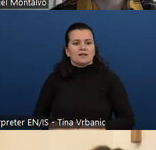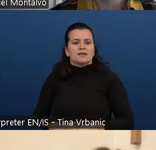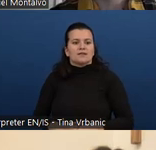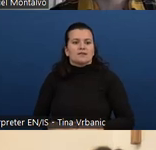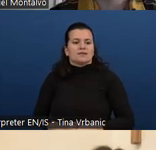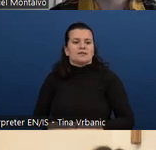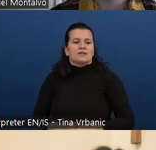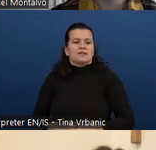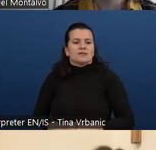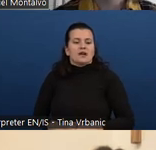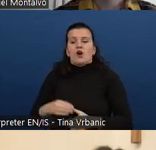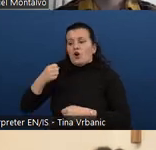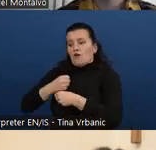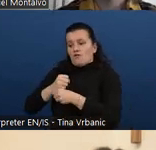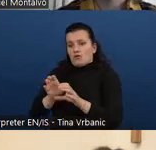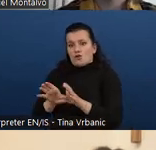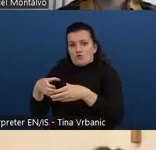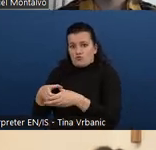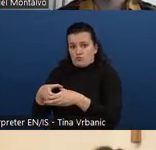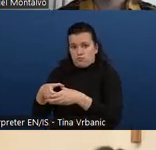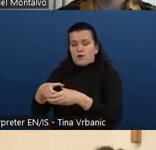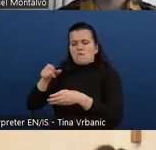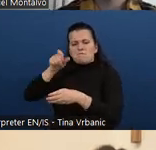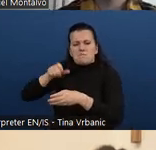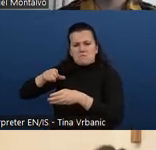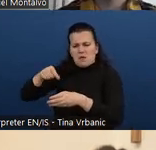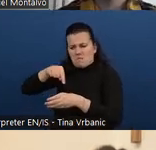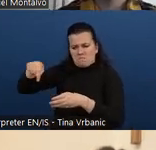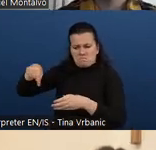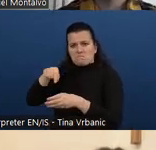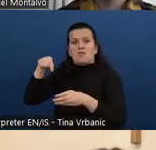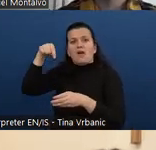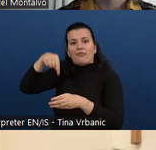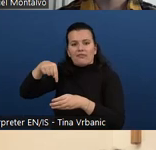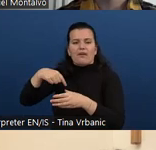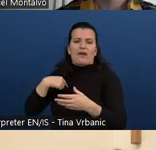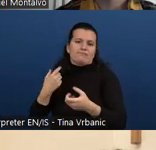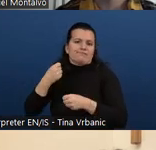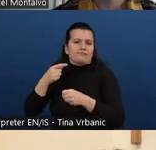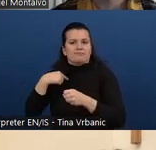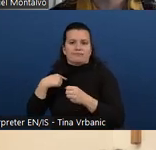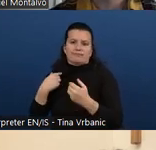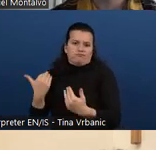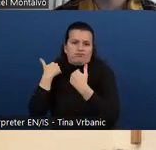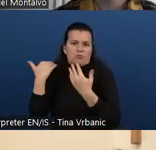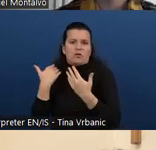is responsible for the curricula do update when there is things that are clearly out of date.